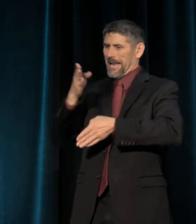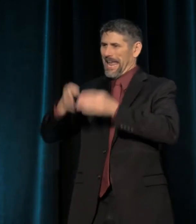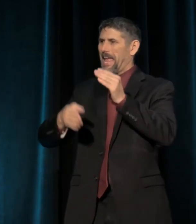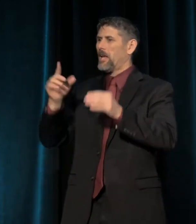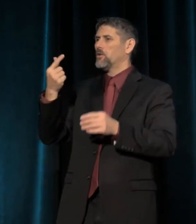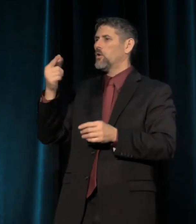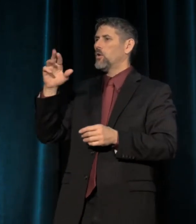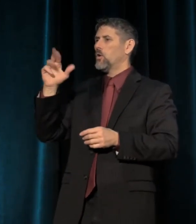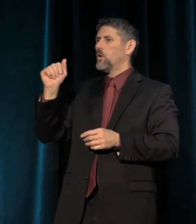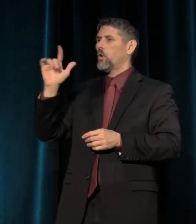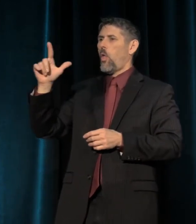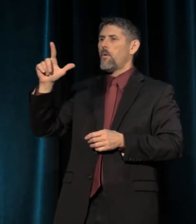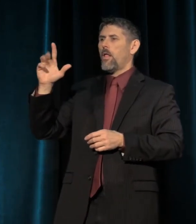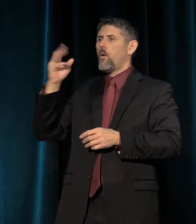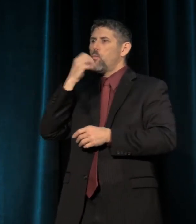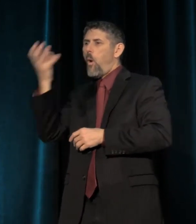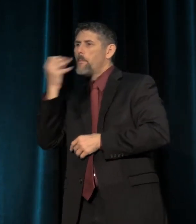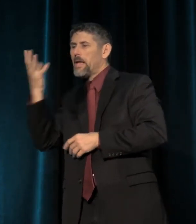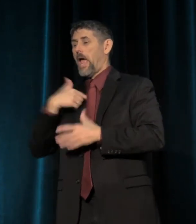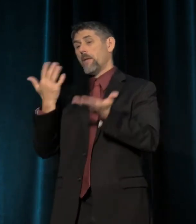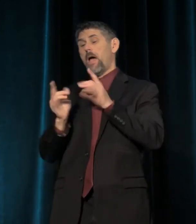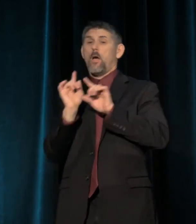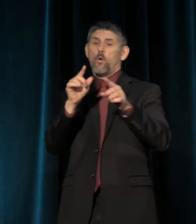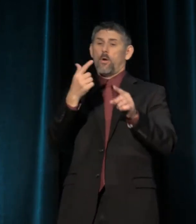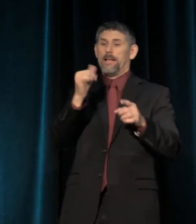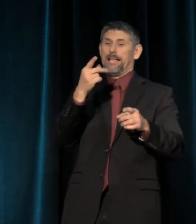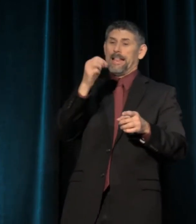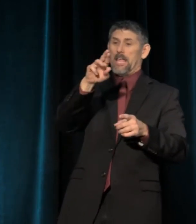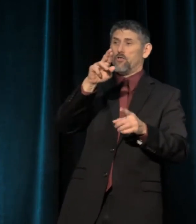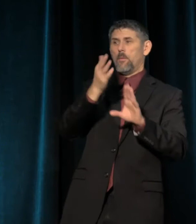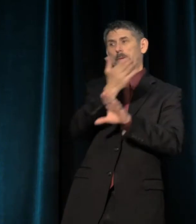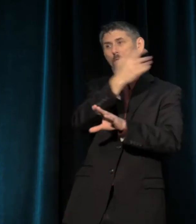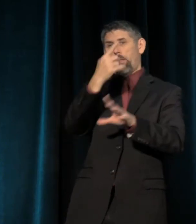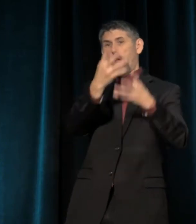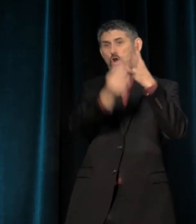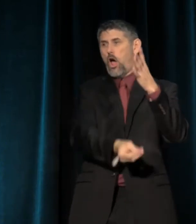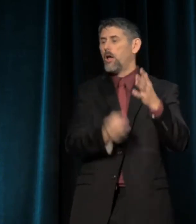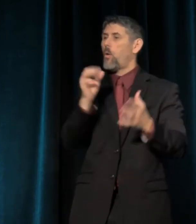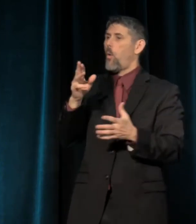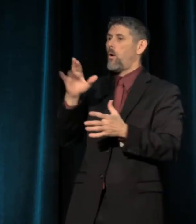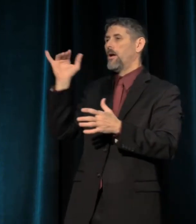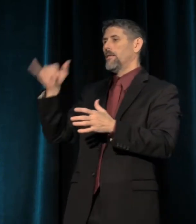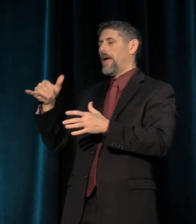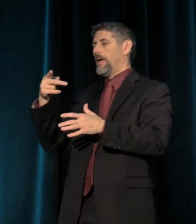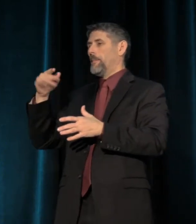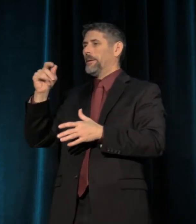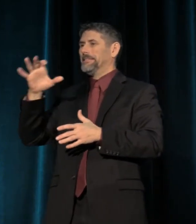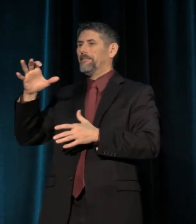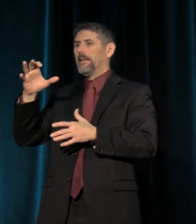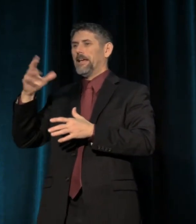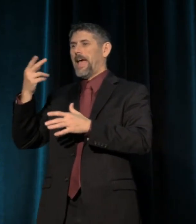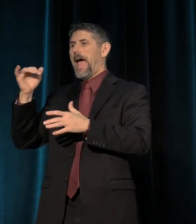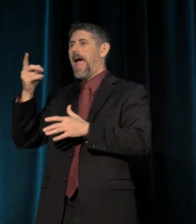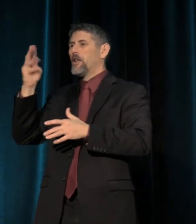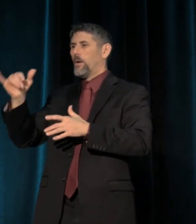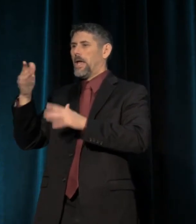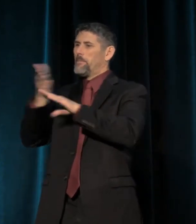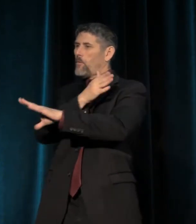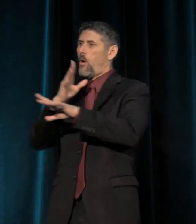I might choose to visit the glaciers before they're gone or that pacific hideaway before it's underwater, right?